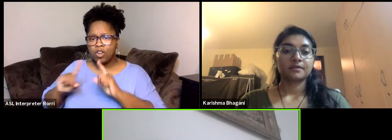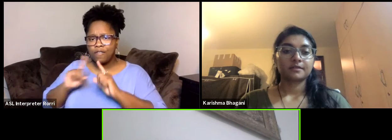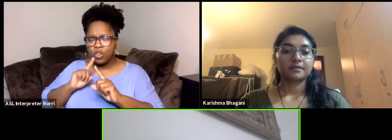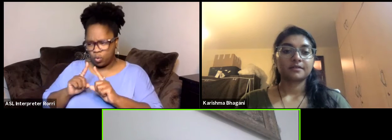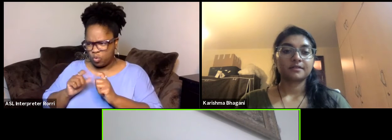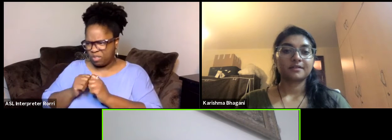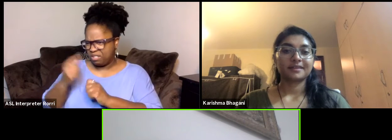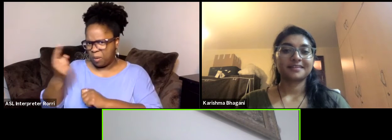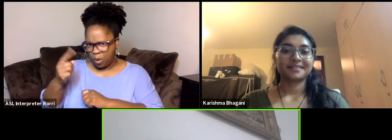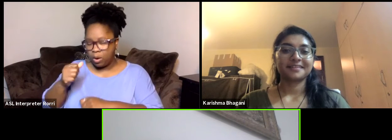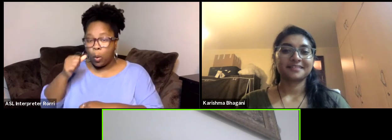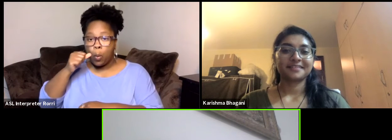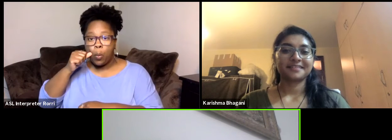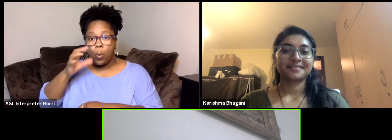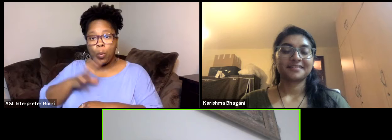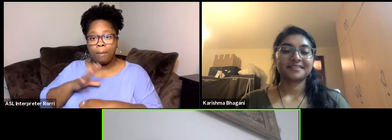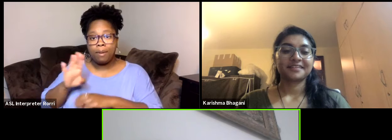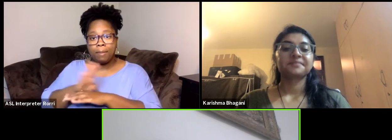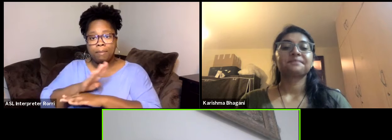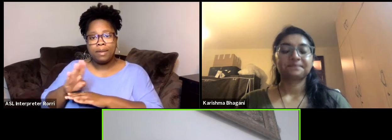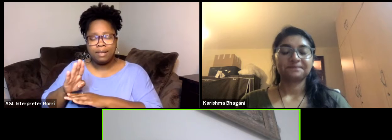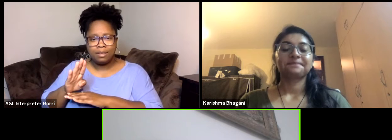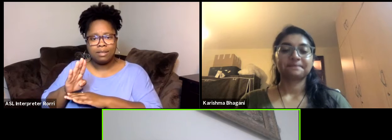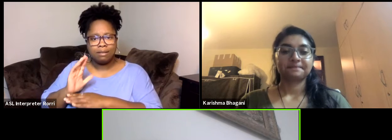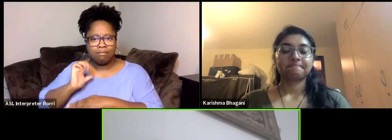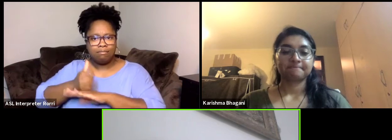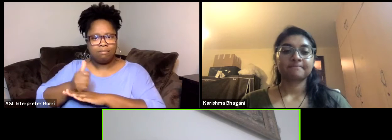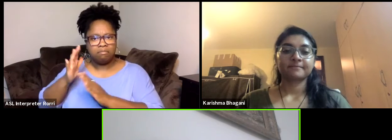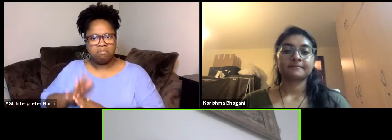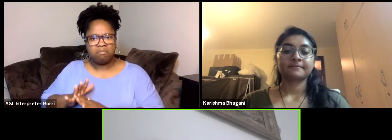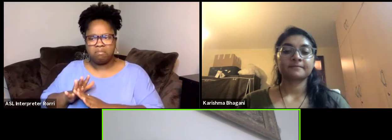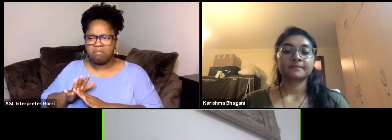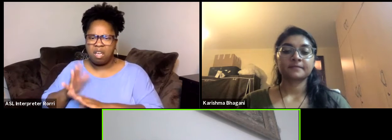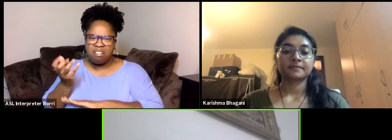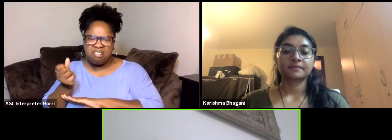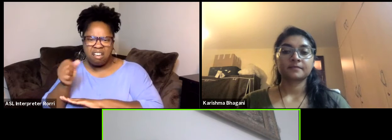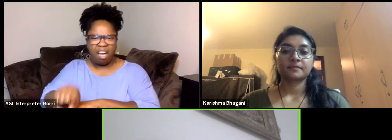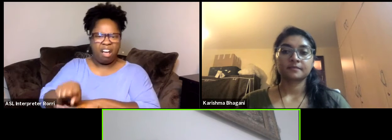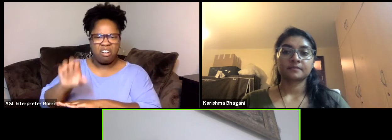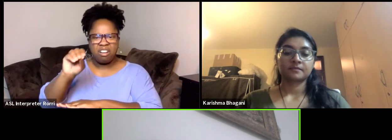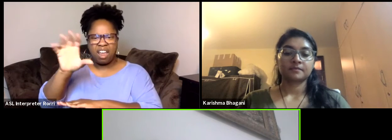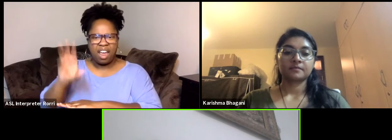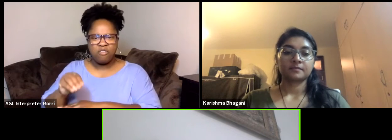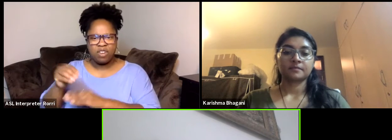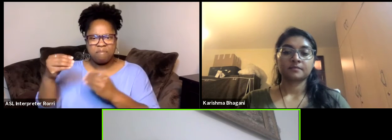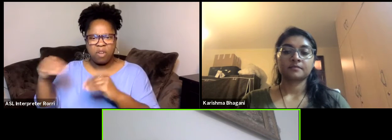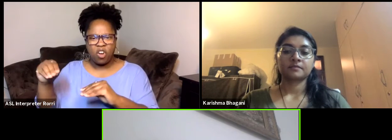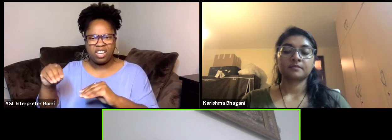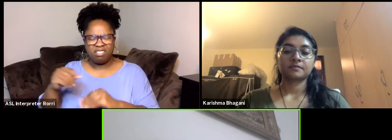to conquer the African market and they said the word conquer means that you are an outsider